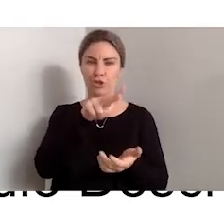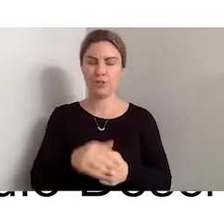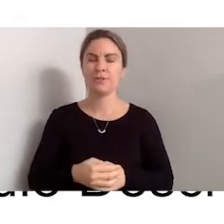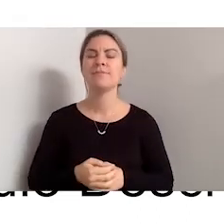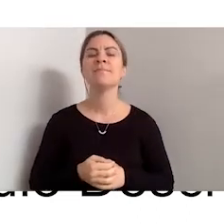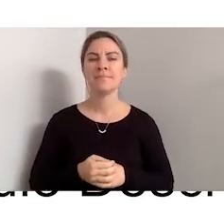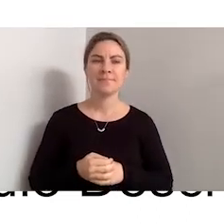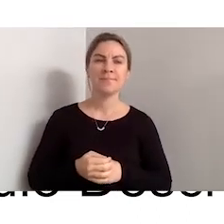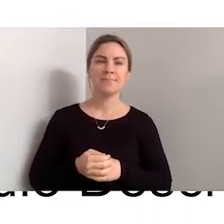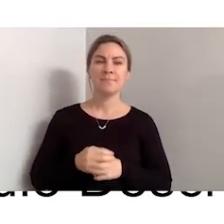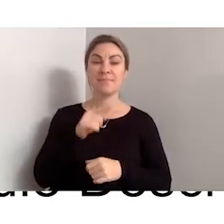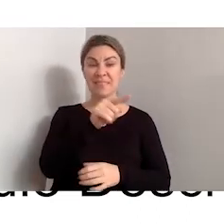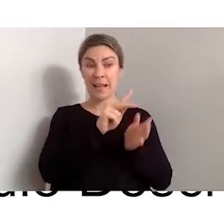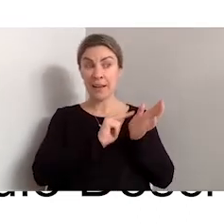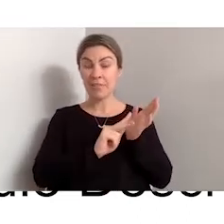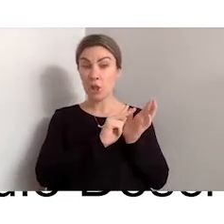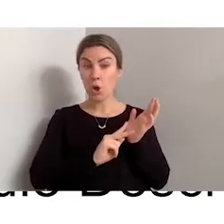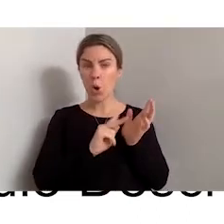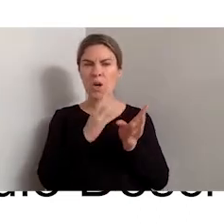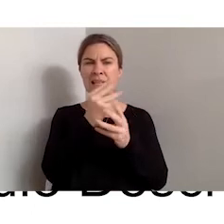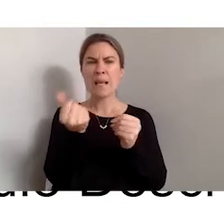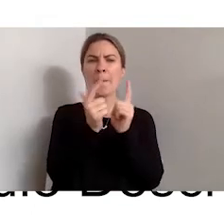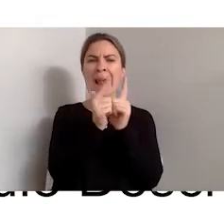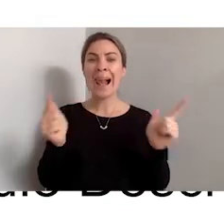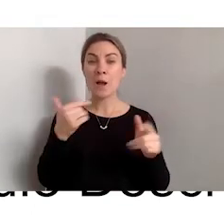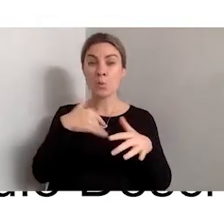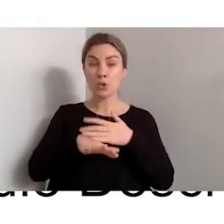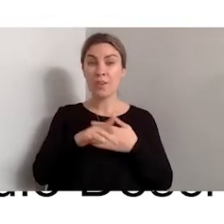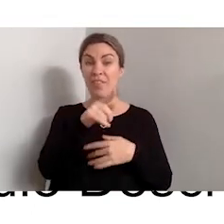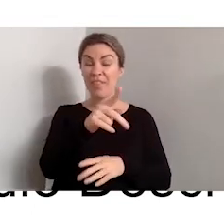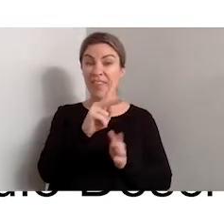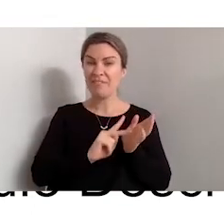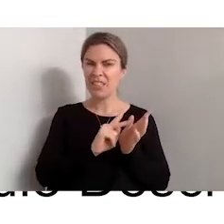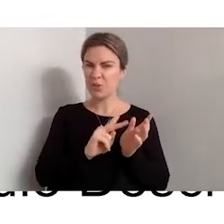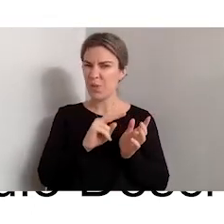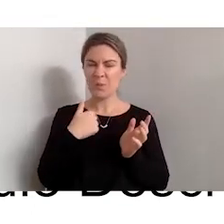some of the language used in the audio description was actually advanced -- we've actually advanced from.